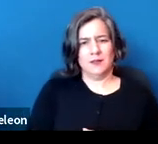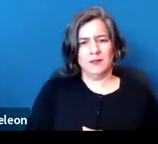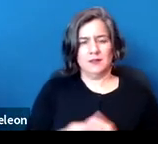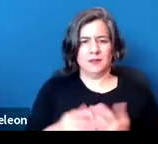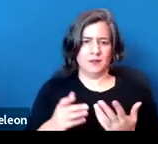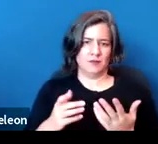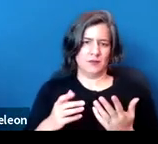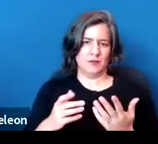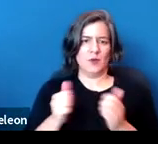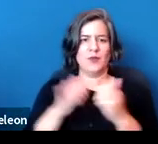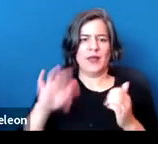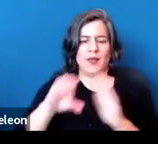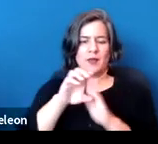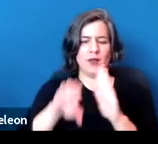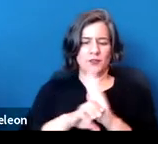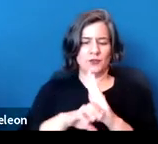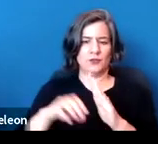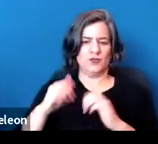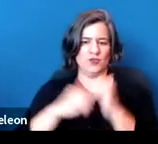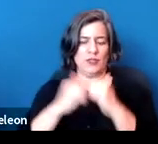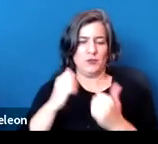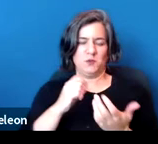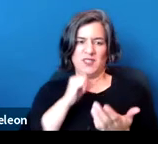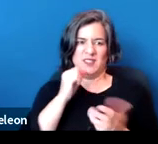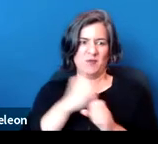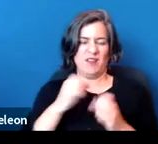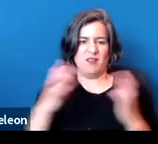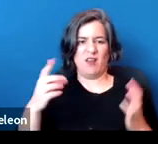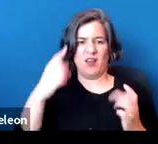to actually pursue the accommodation or the entitlement?